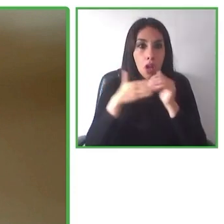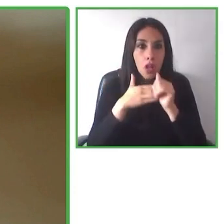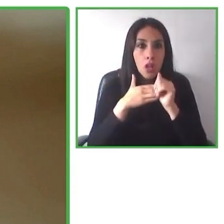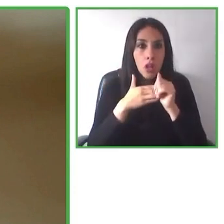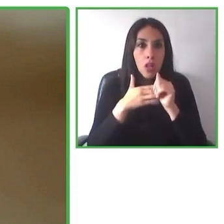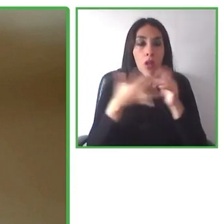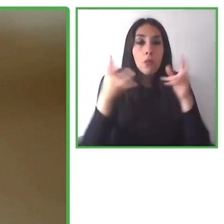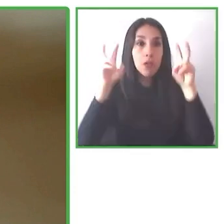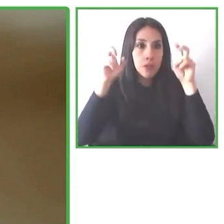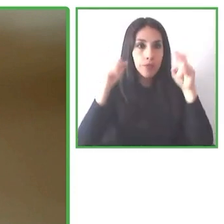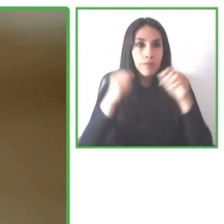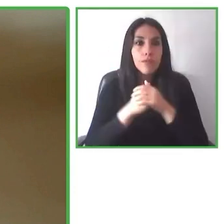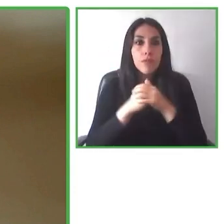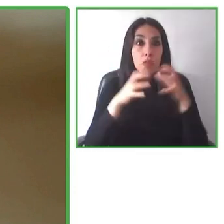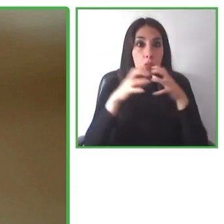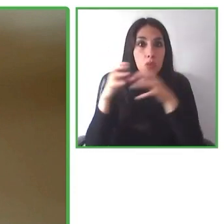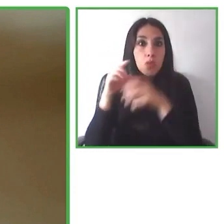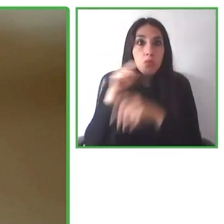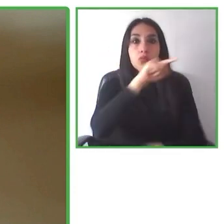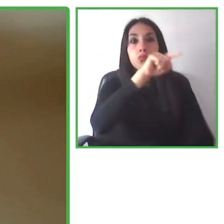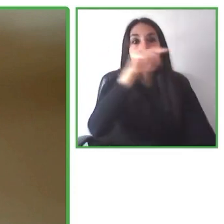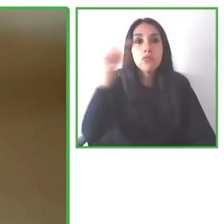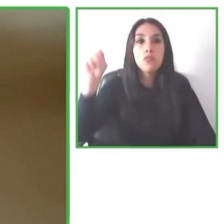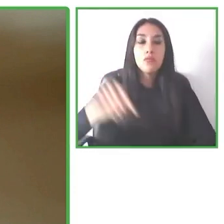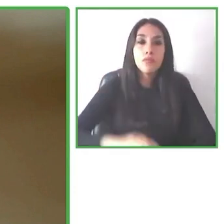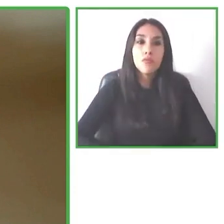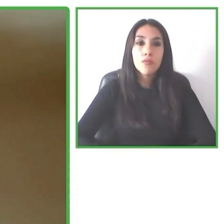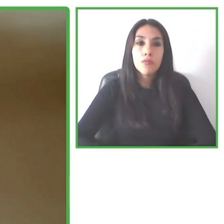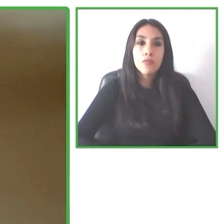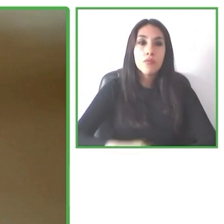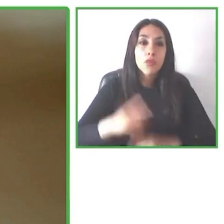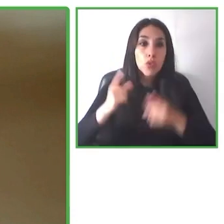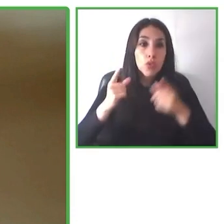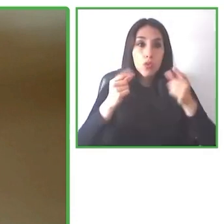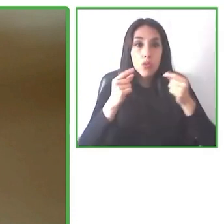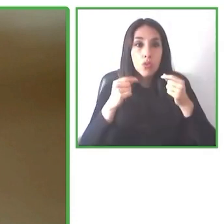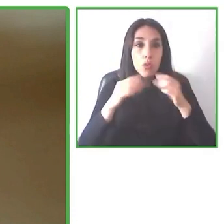in terms of accessible and then founded Wheel the World in order to improve